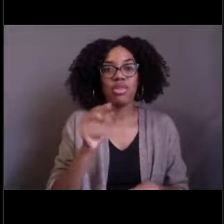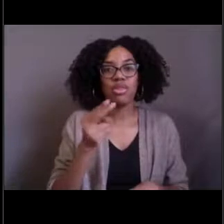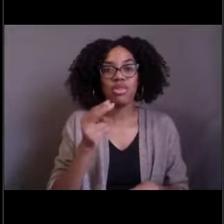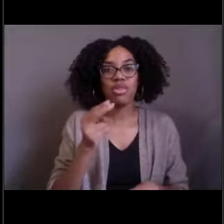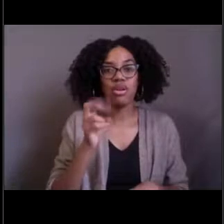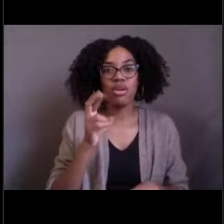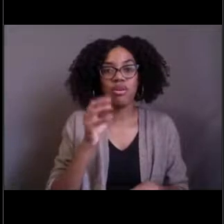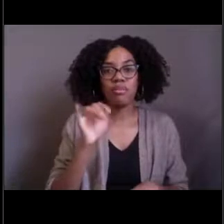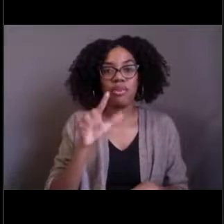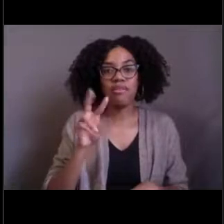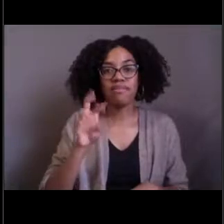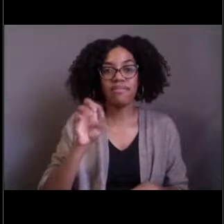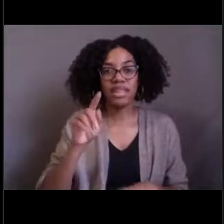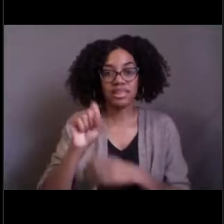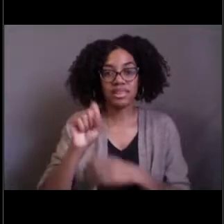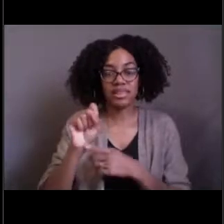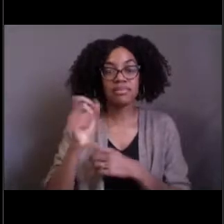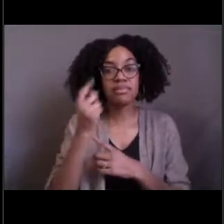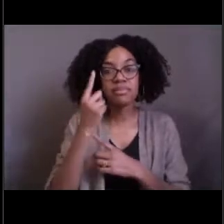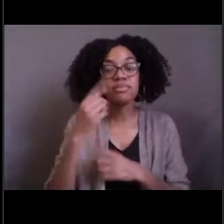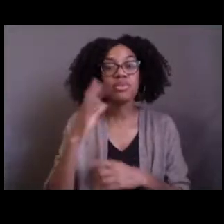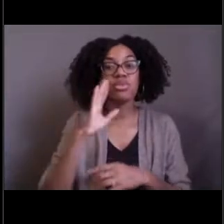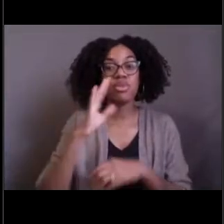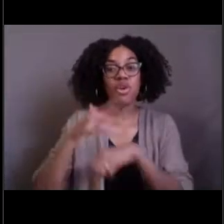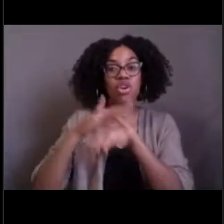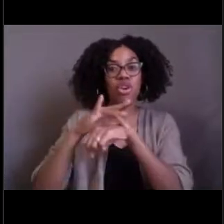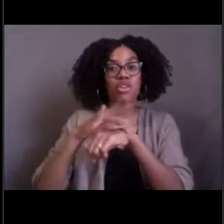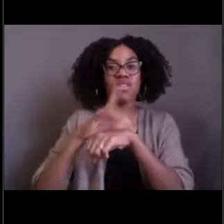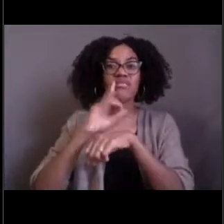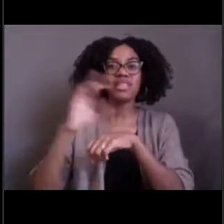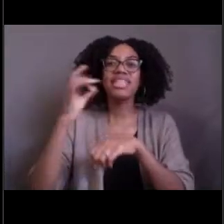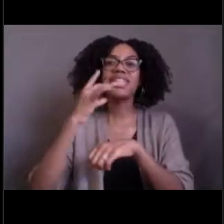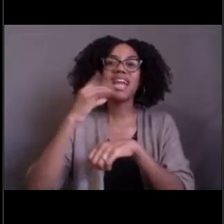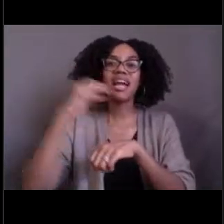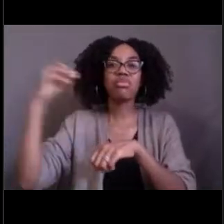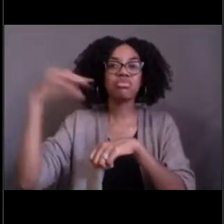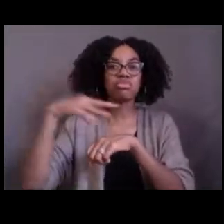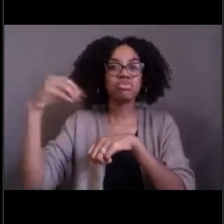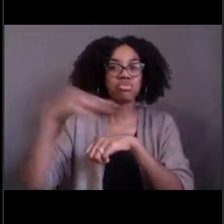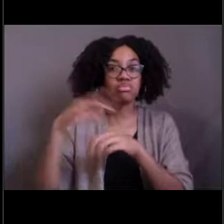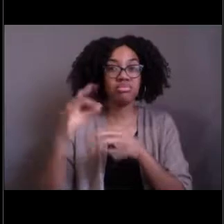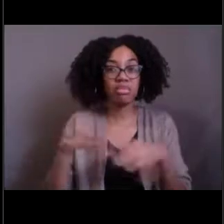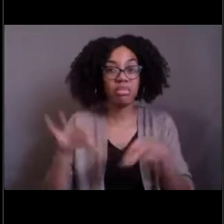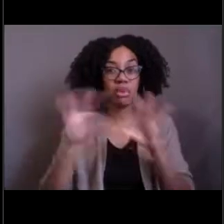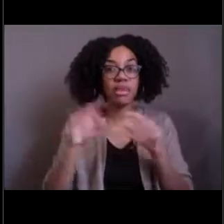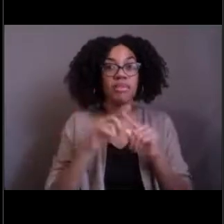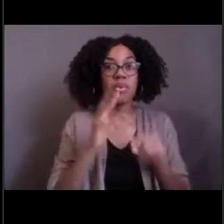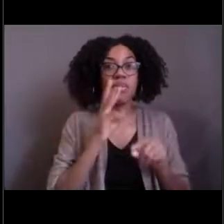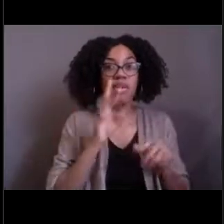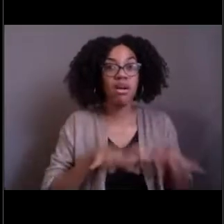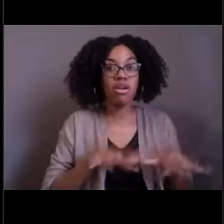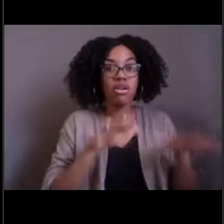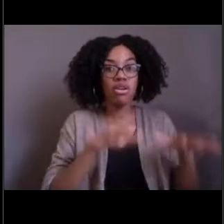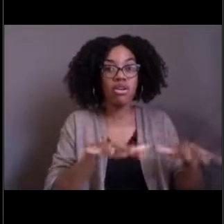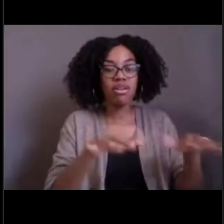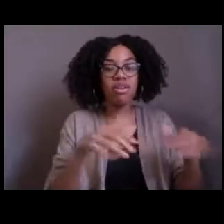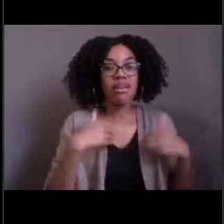like so much of life on earth is, ecosystems that live around hydrothermal vents are actually based on the chemicals that are coming out